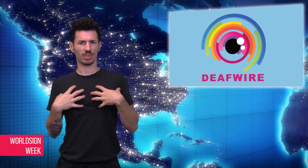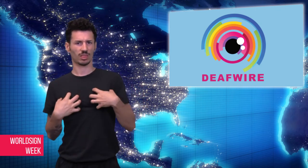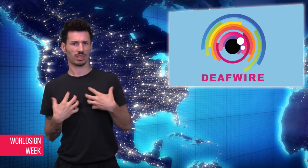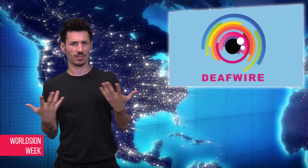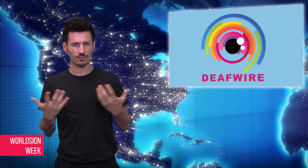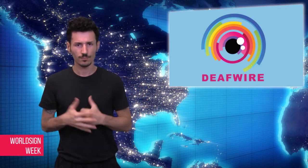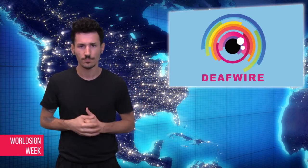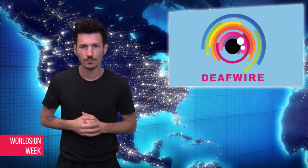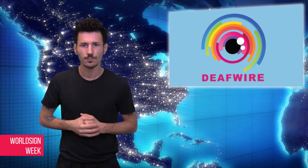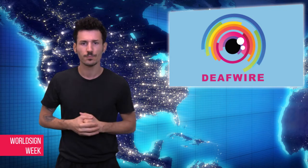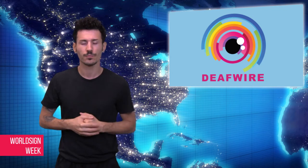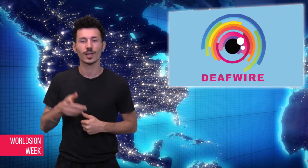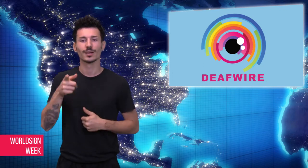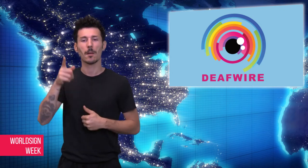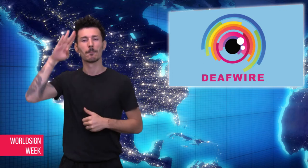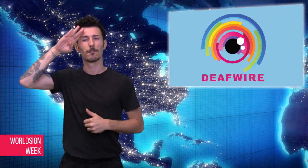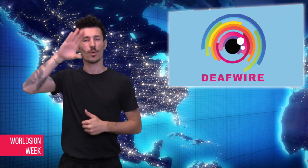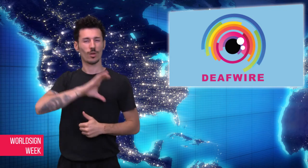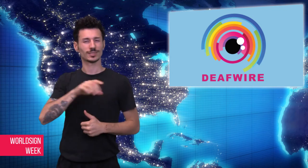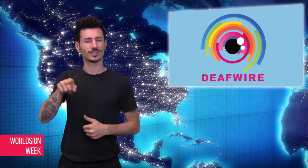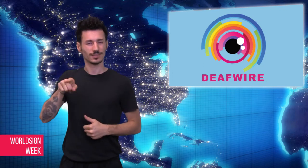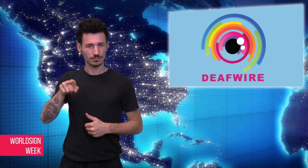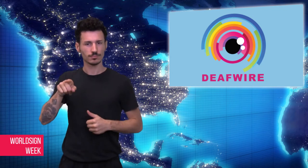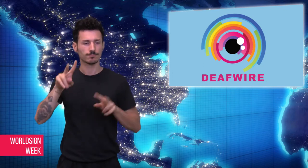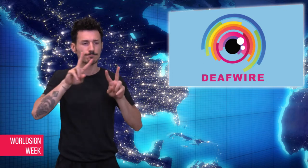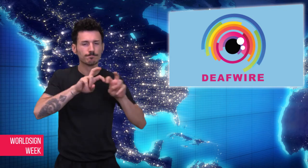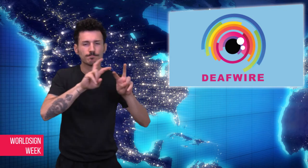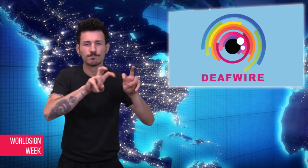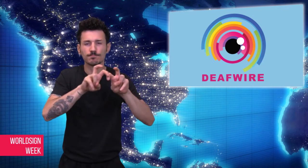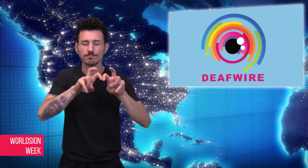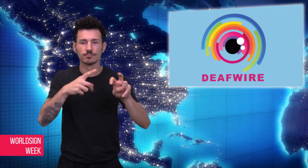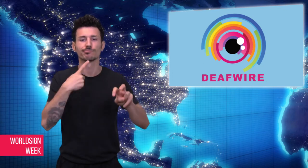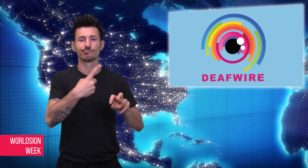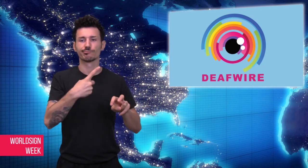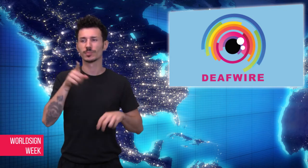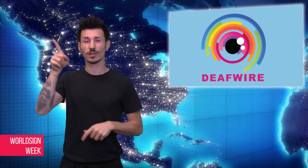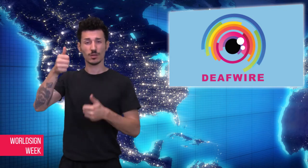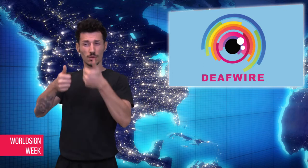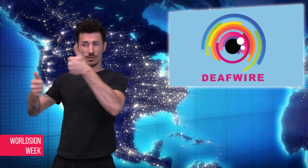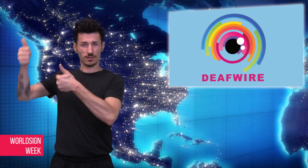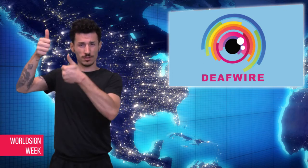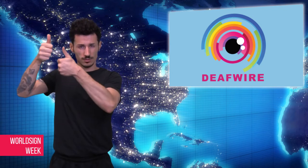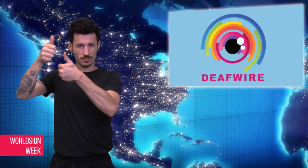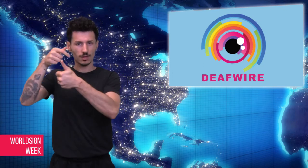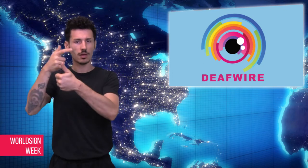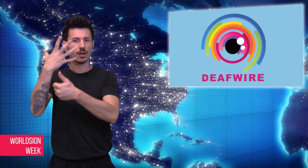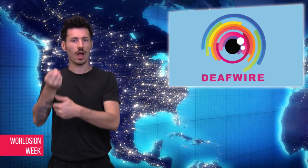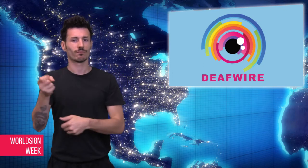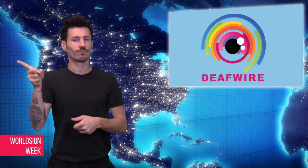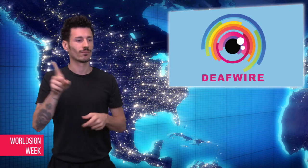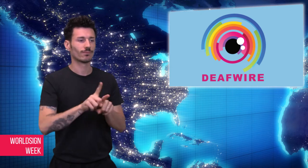nation. Police official said authorities seized 30 years worth of